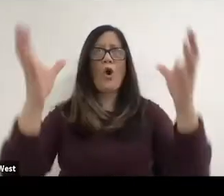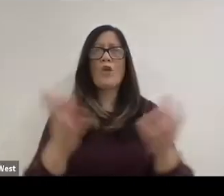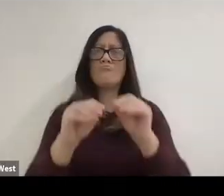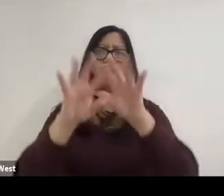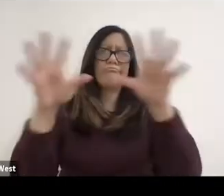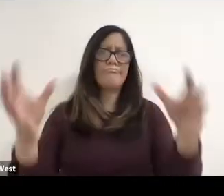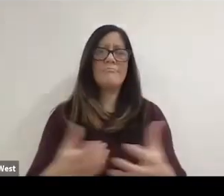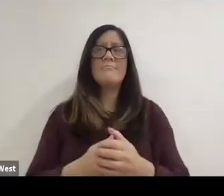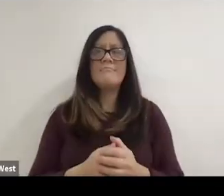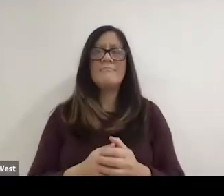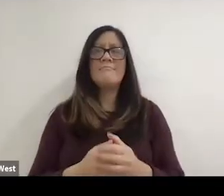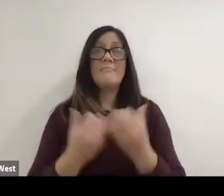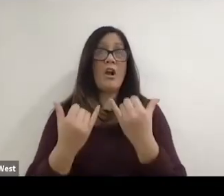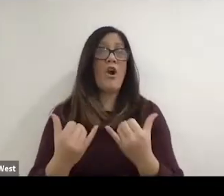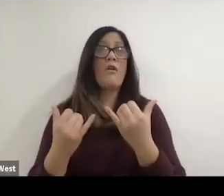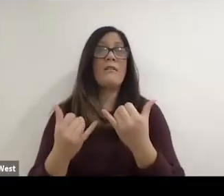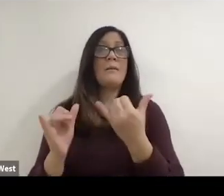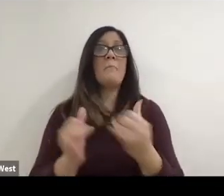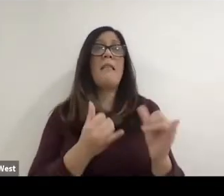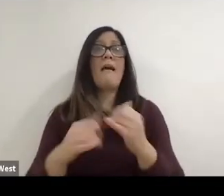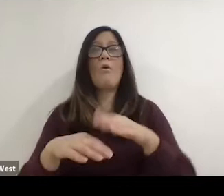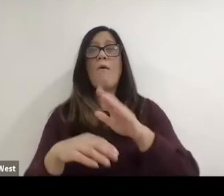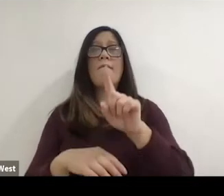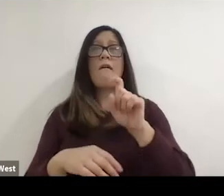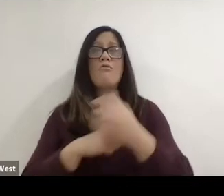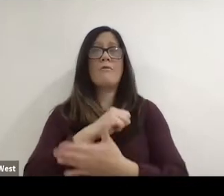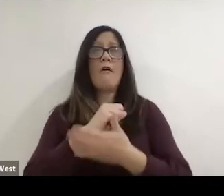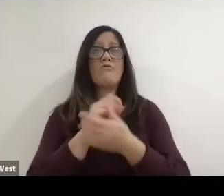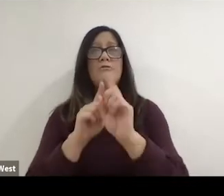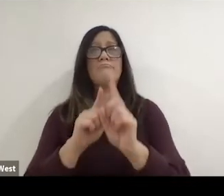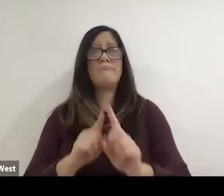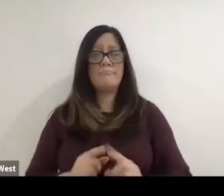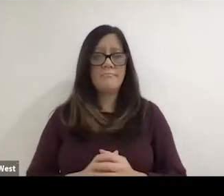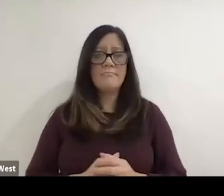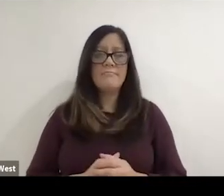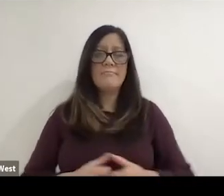Currently played in over 100 countries, wheelchair tennis is now fully